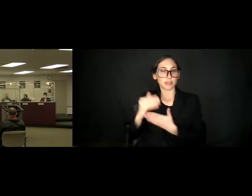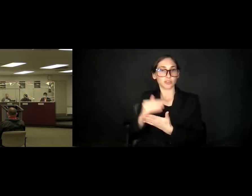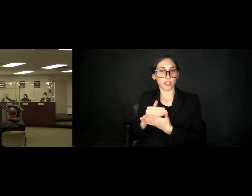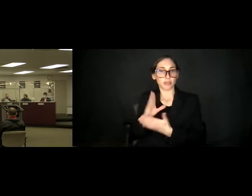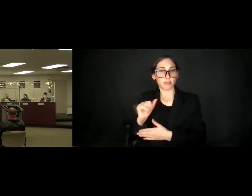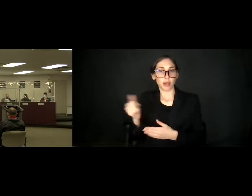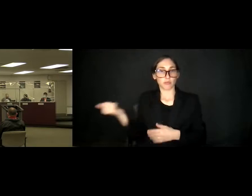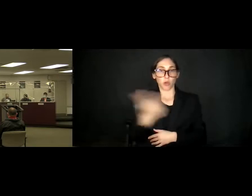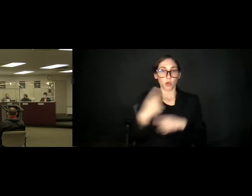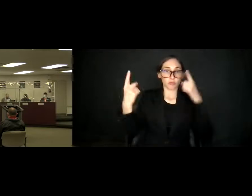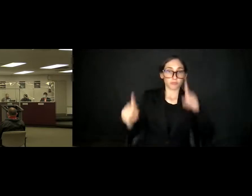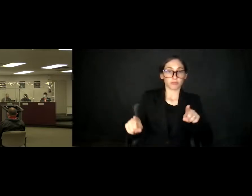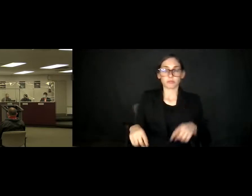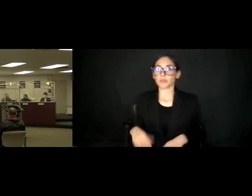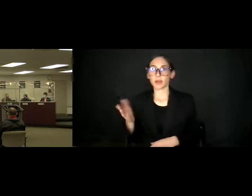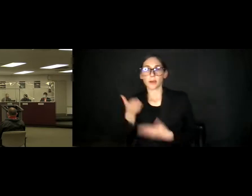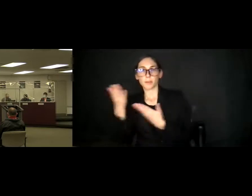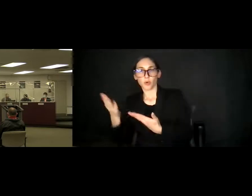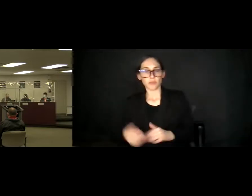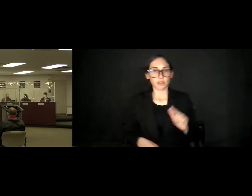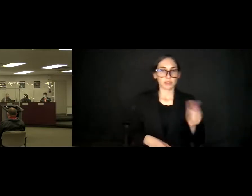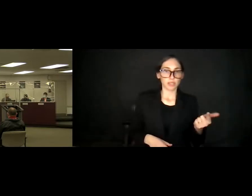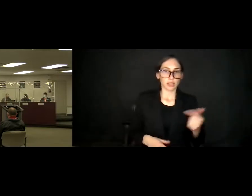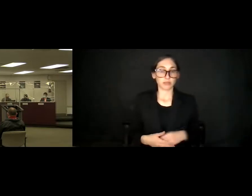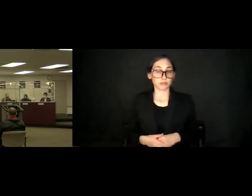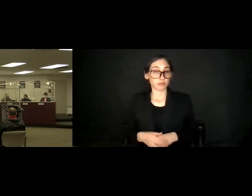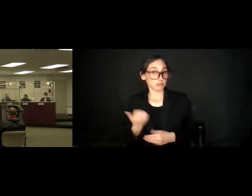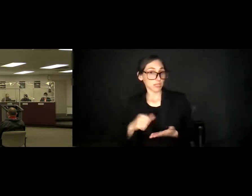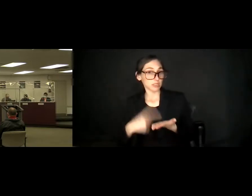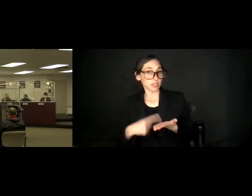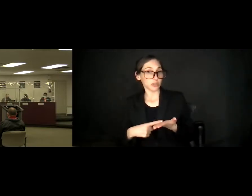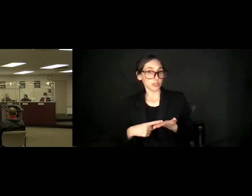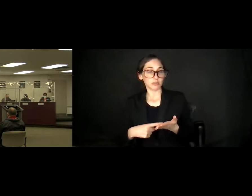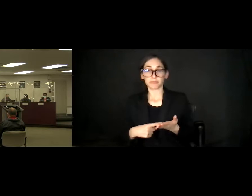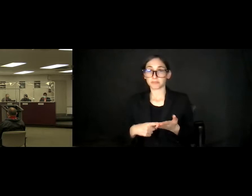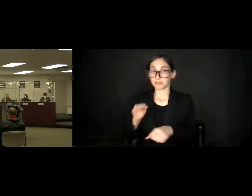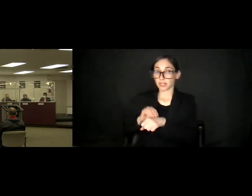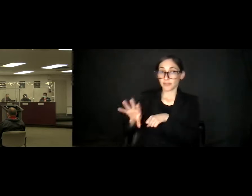So move. Second. Discussion? Advice? Approved. All those in favor